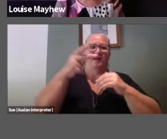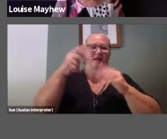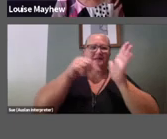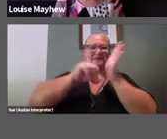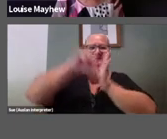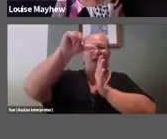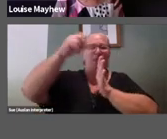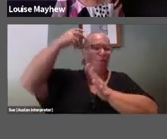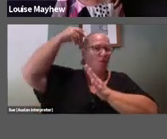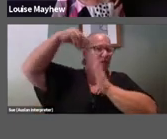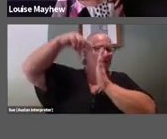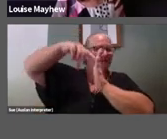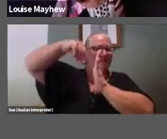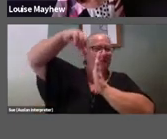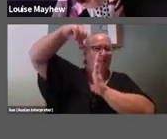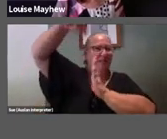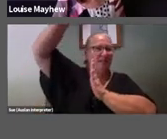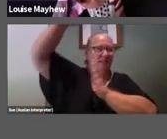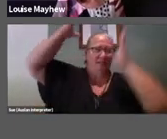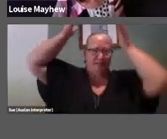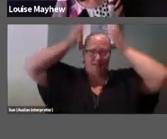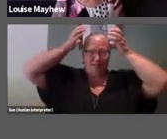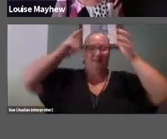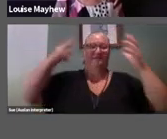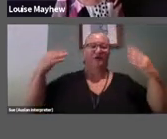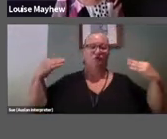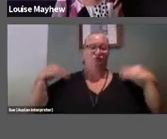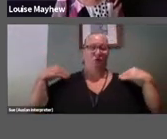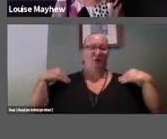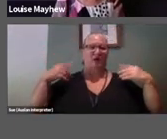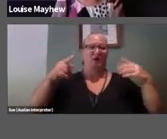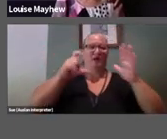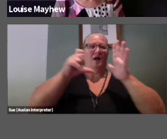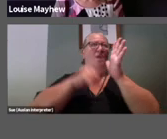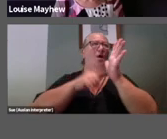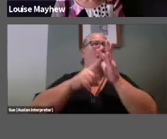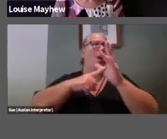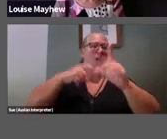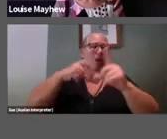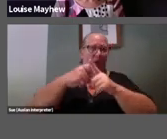Around his shoulders Ball wears a Cloak, to make this at home,